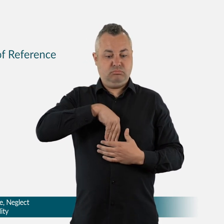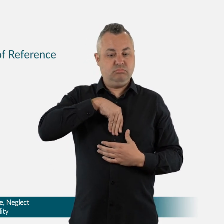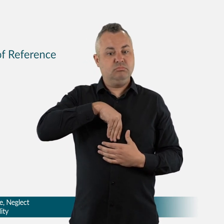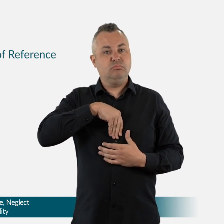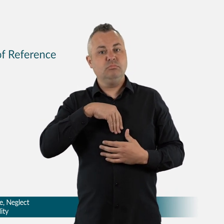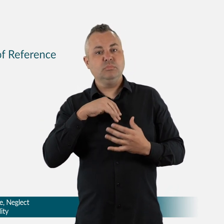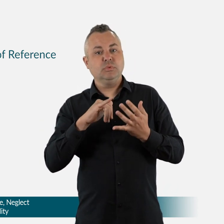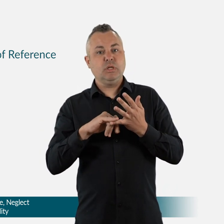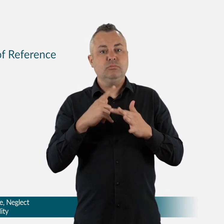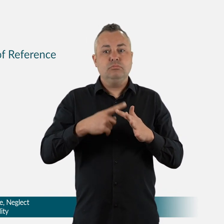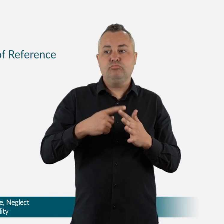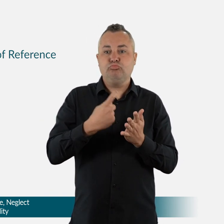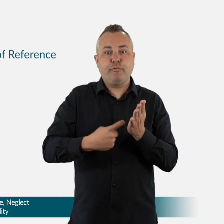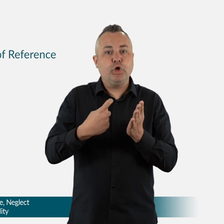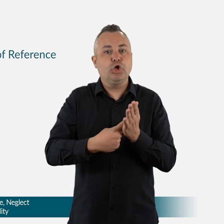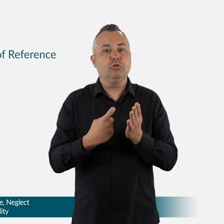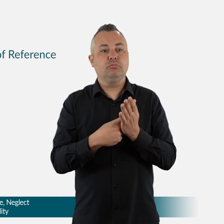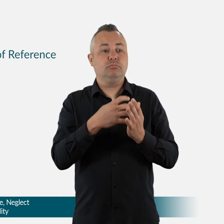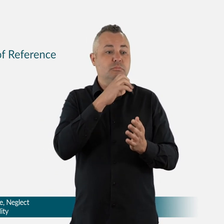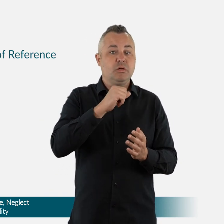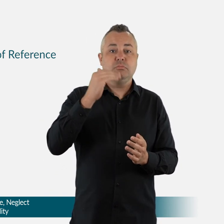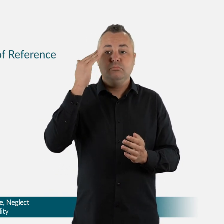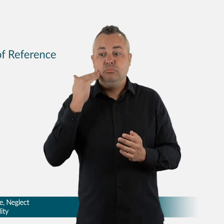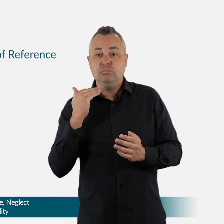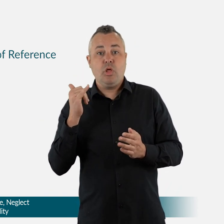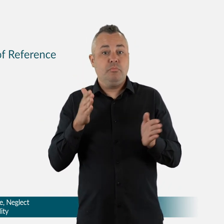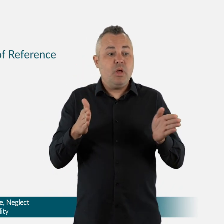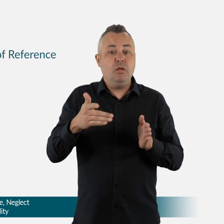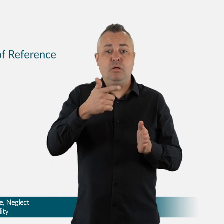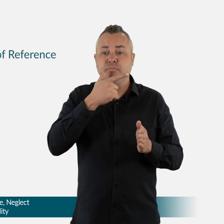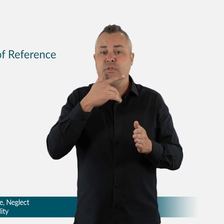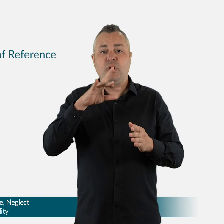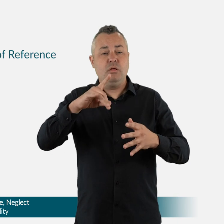The Government will also provide individual advocacy supports